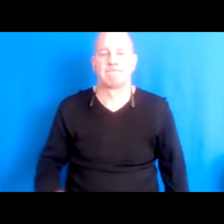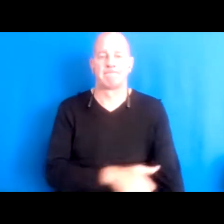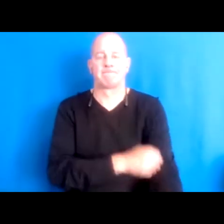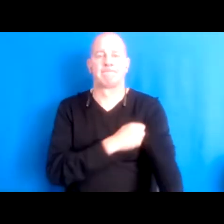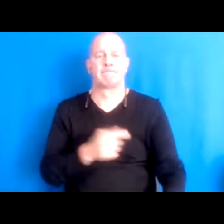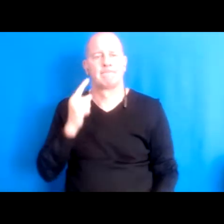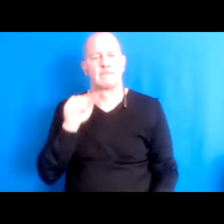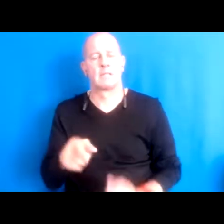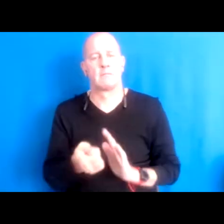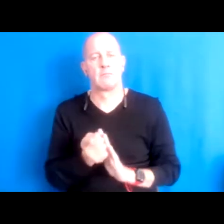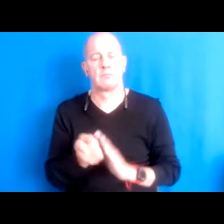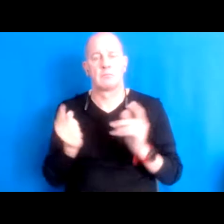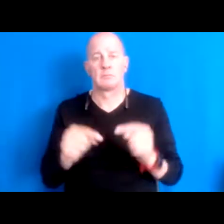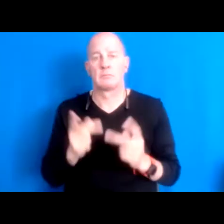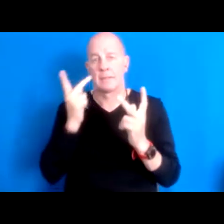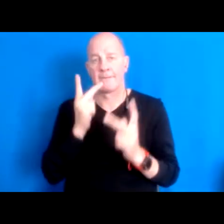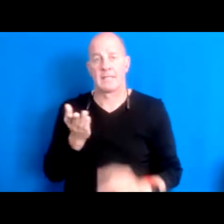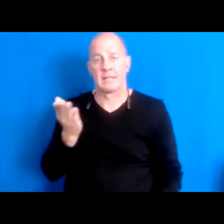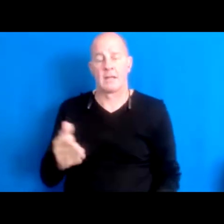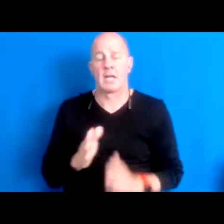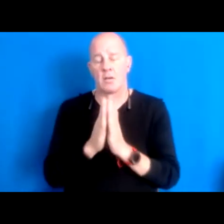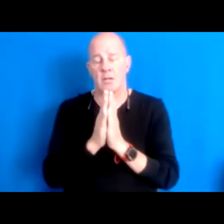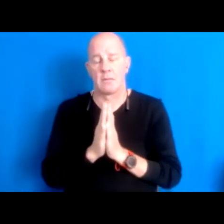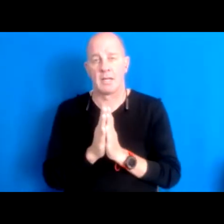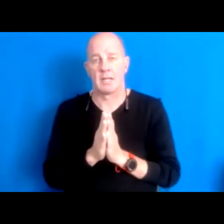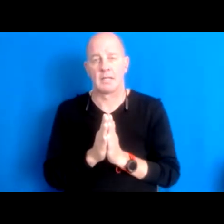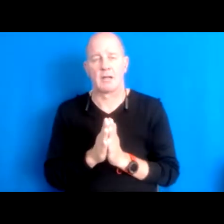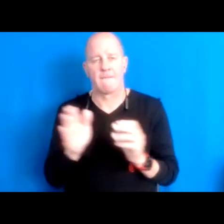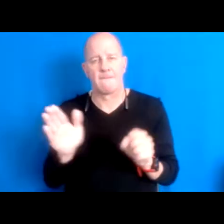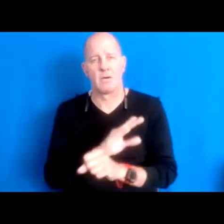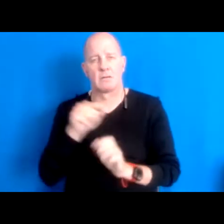was visiting there I was praying in a really full and deep way for my family.